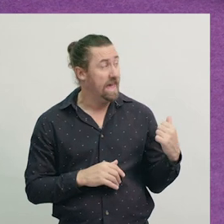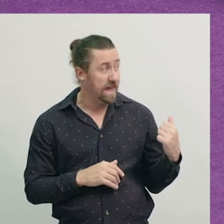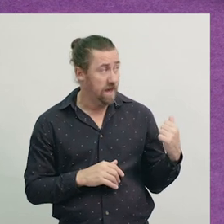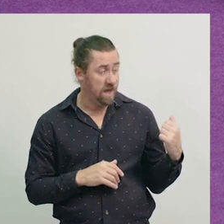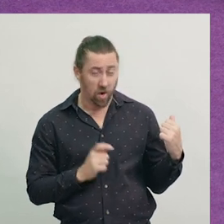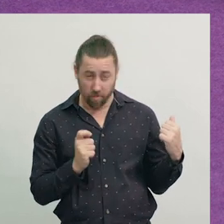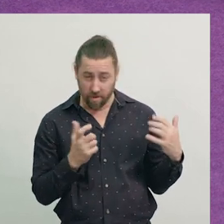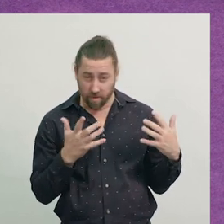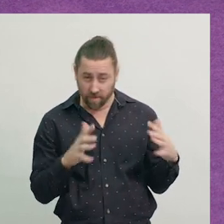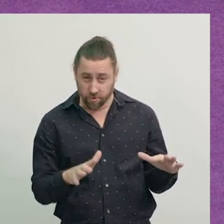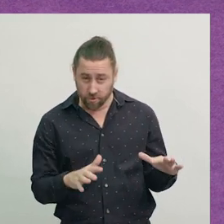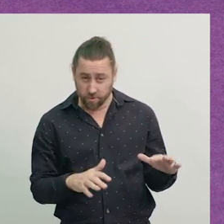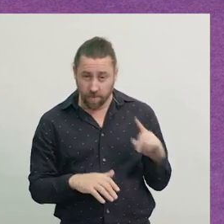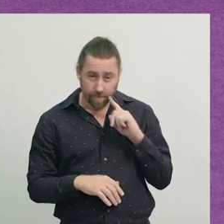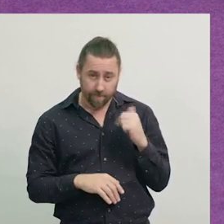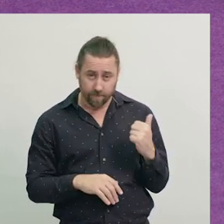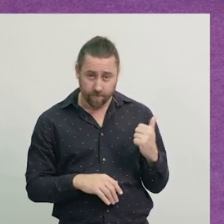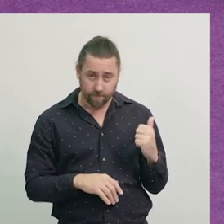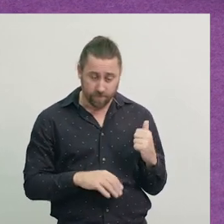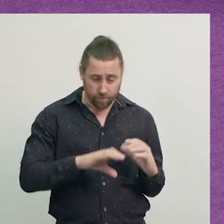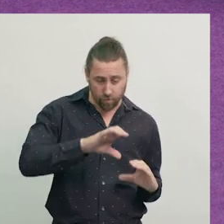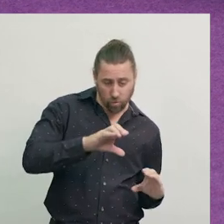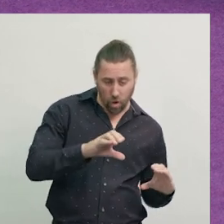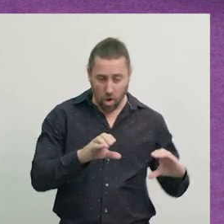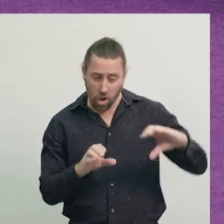I'm going to turn, to make it fit.